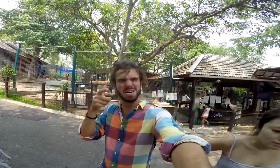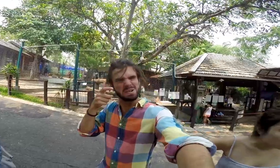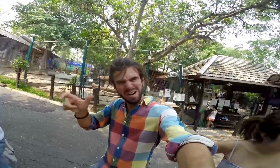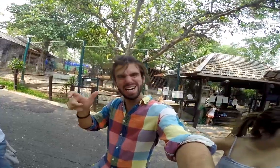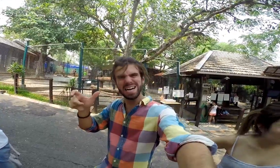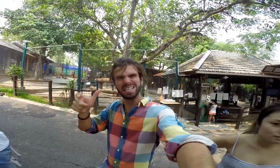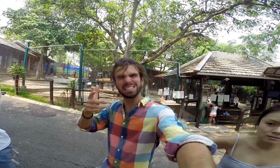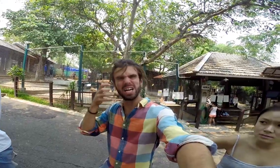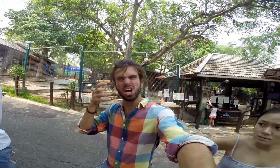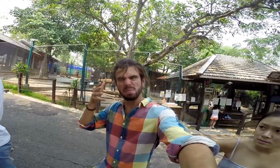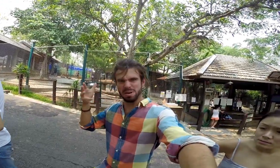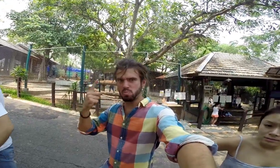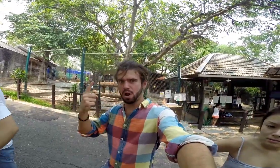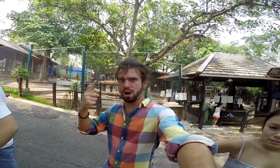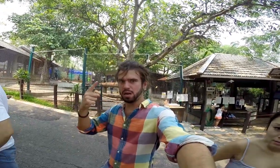This one is the biggest tiger here.